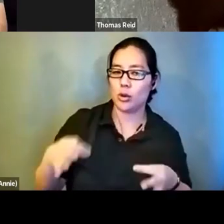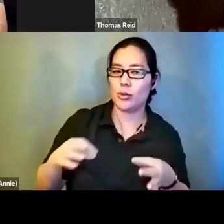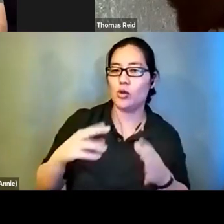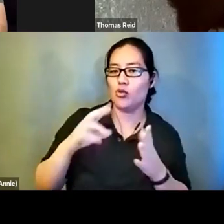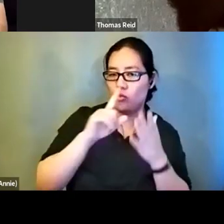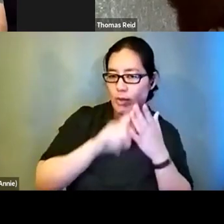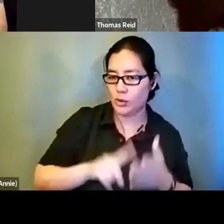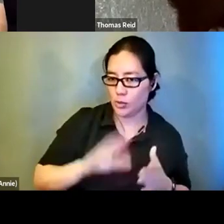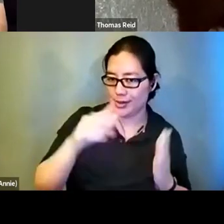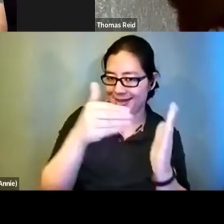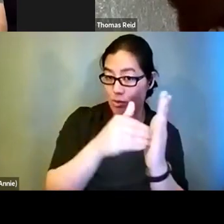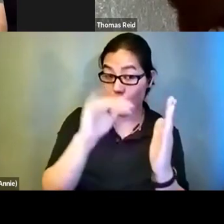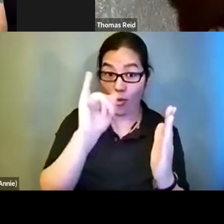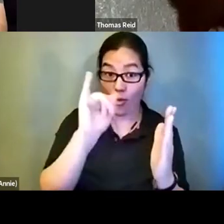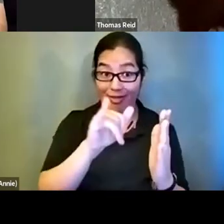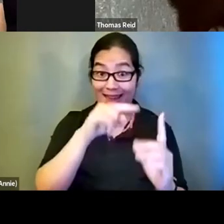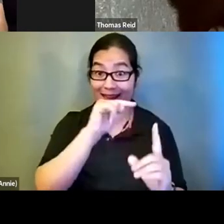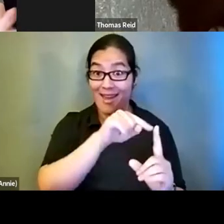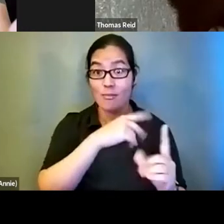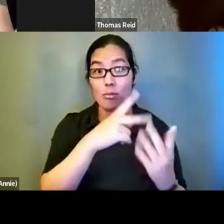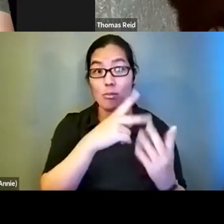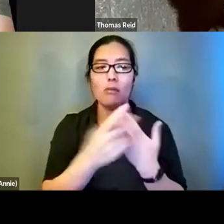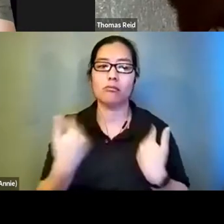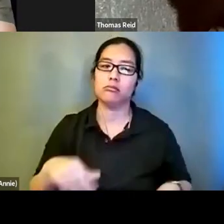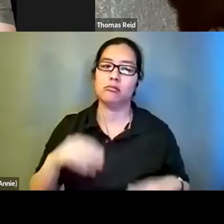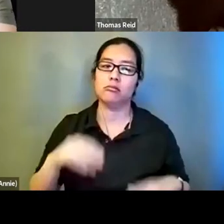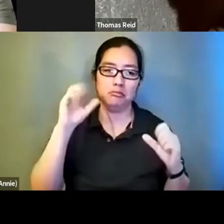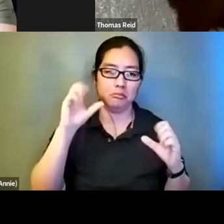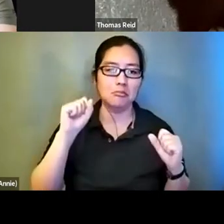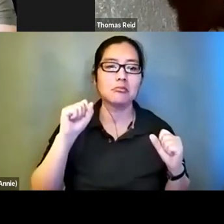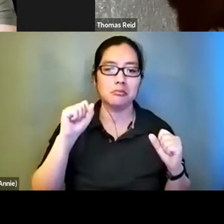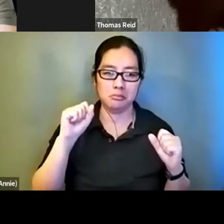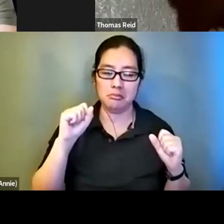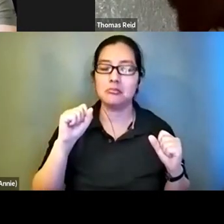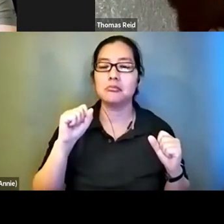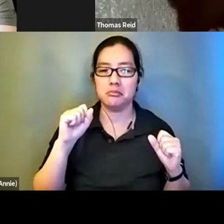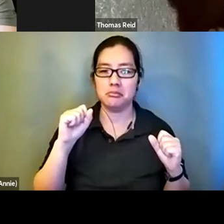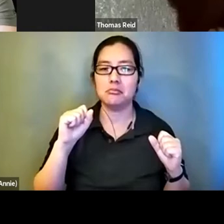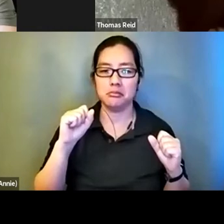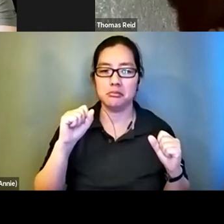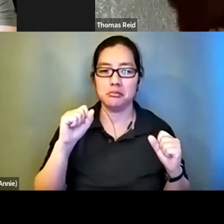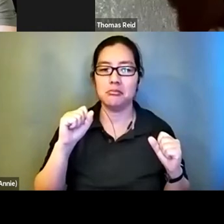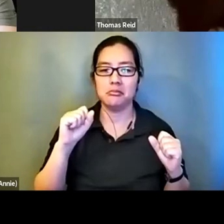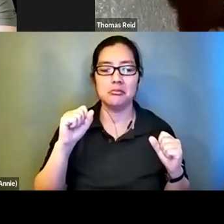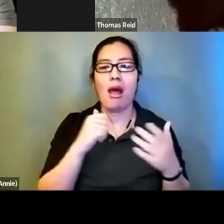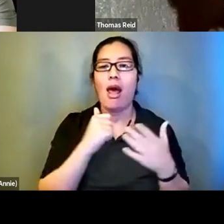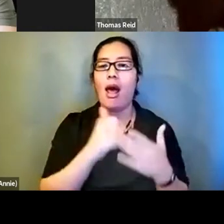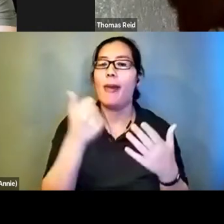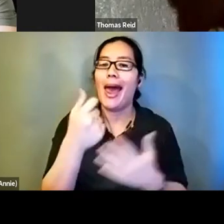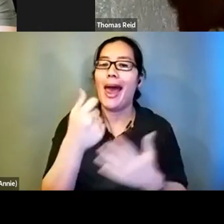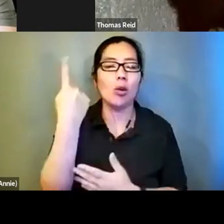amazing program that allows anybody with a microphone and computer to add audio description to You